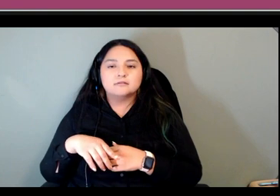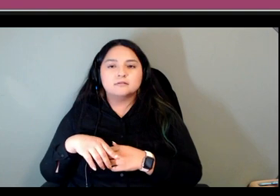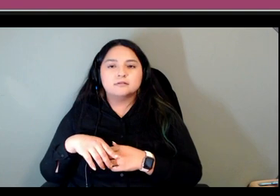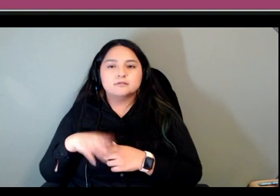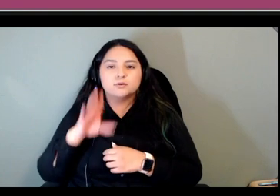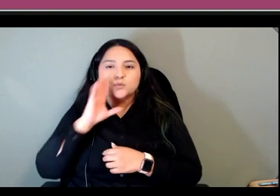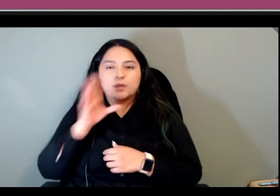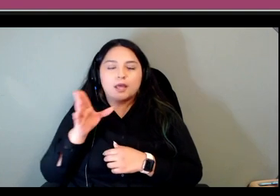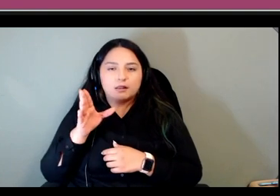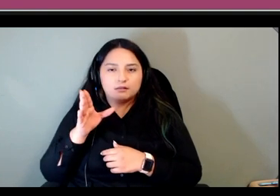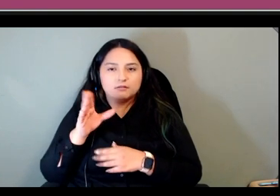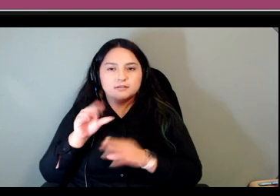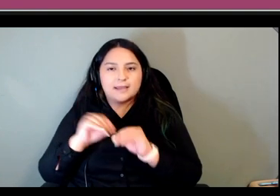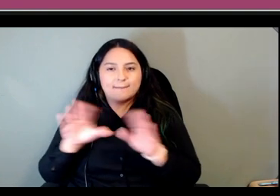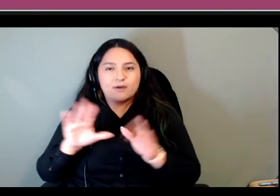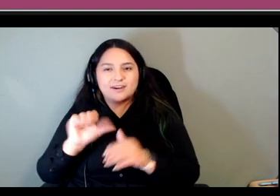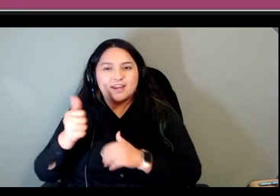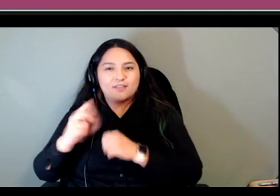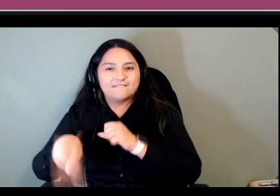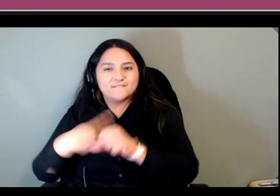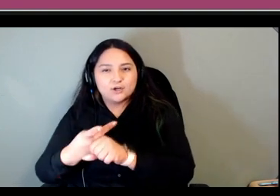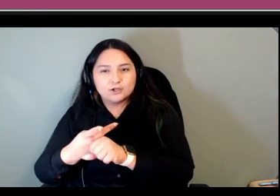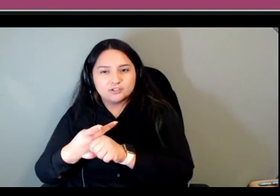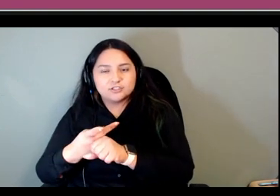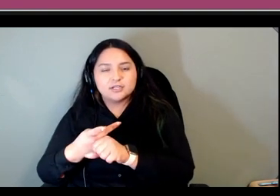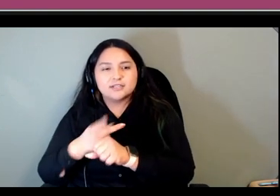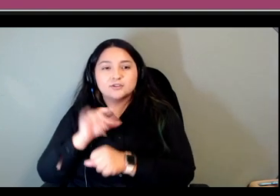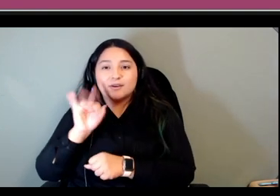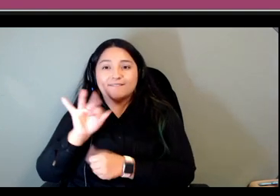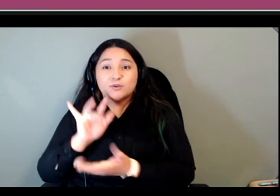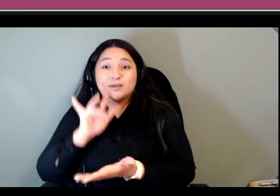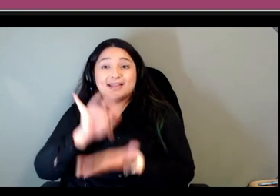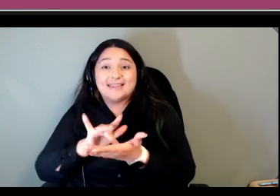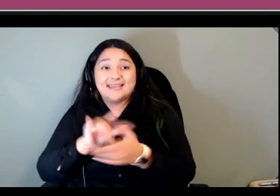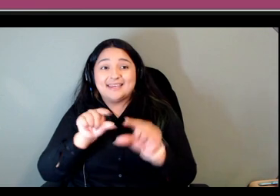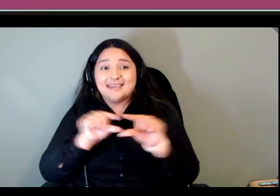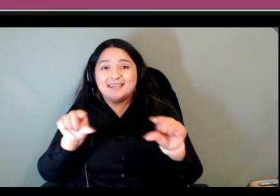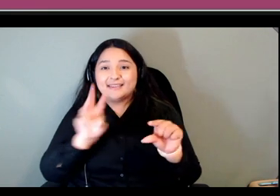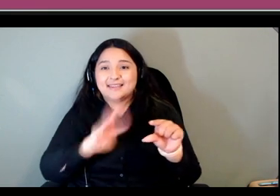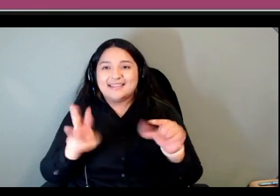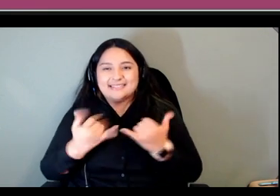so um probably if you clicked on the link today you wouldn't get anything but in a few